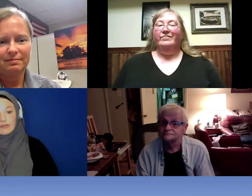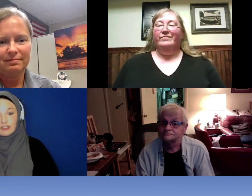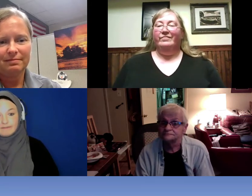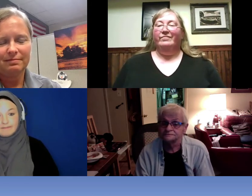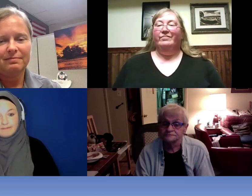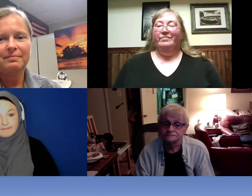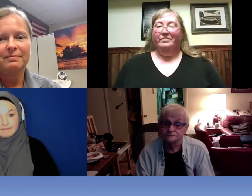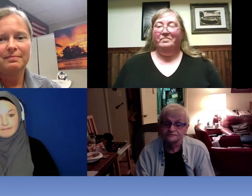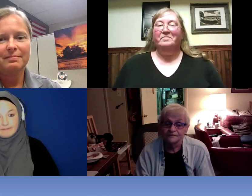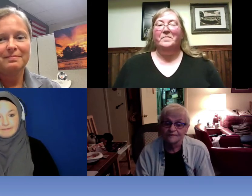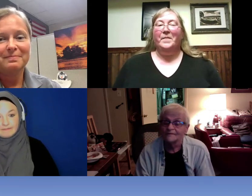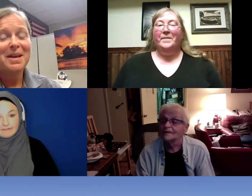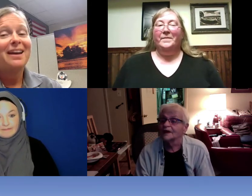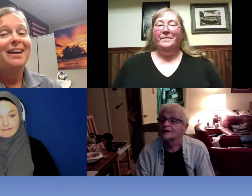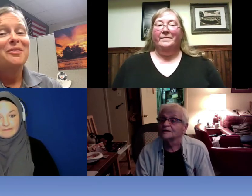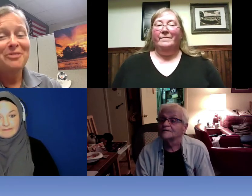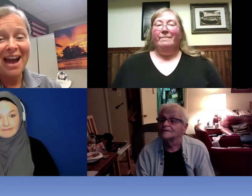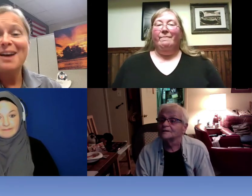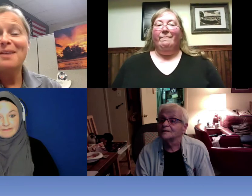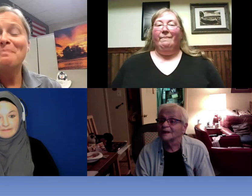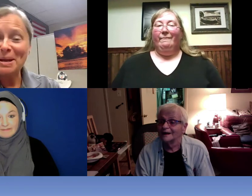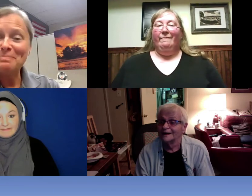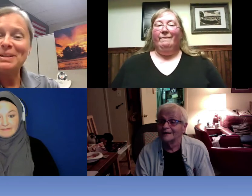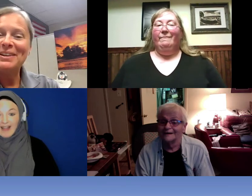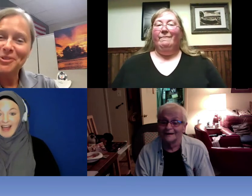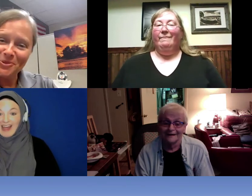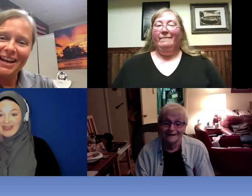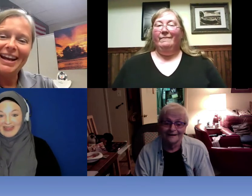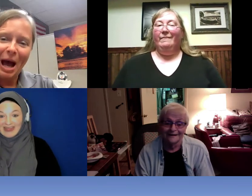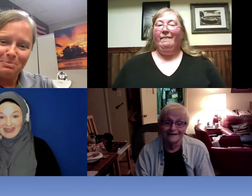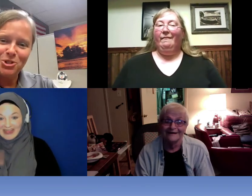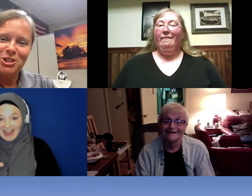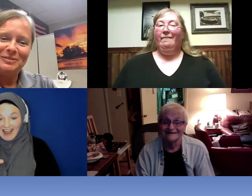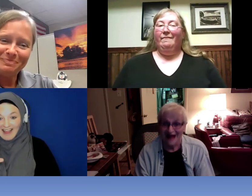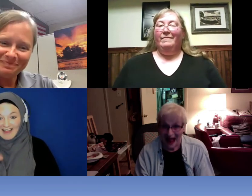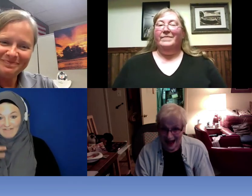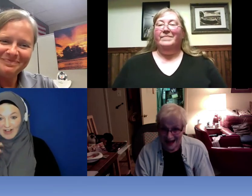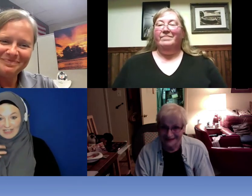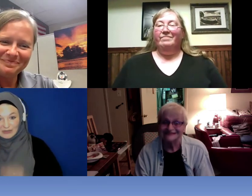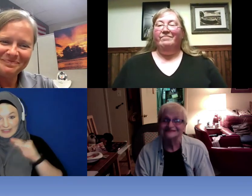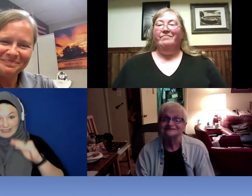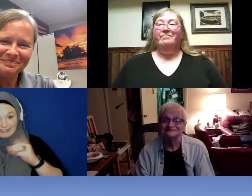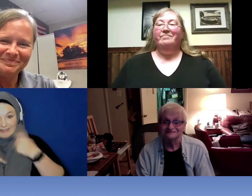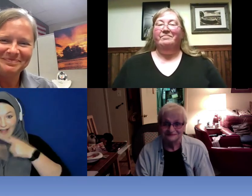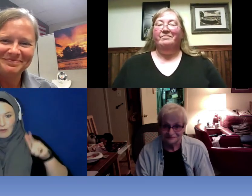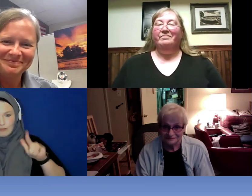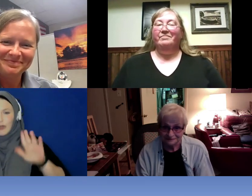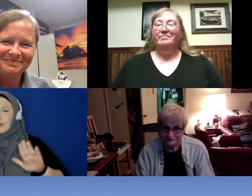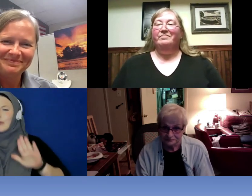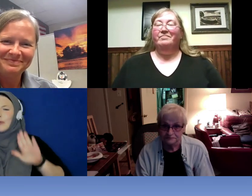? >> Reanna: That might be a great option.